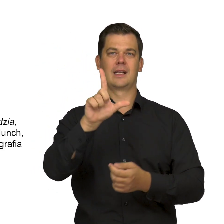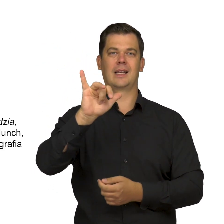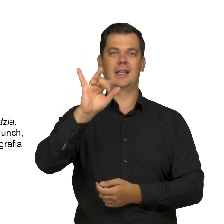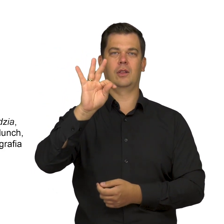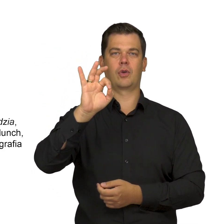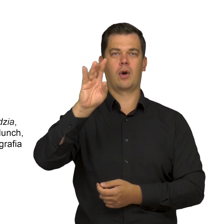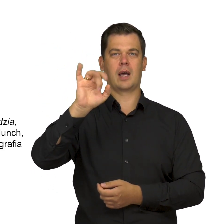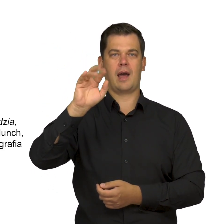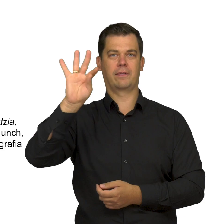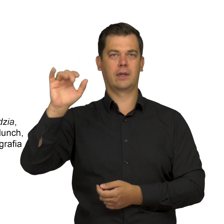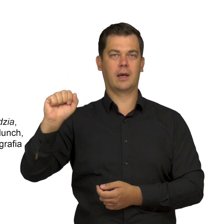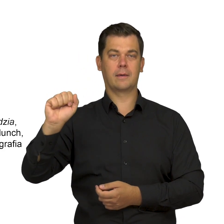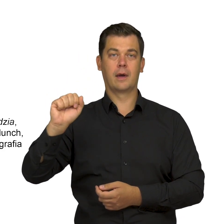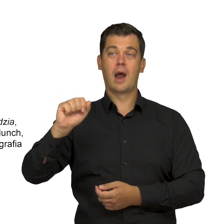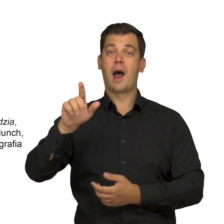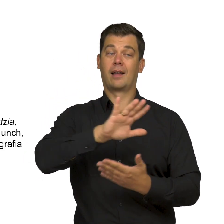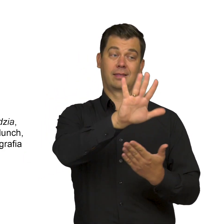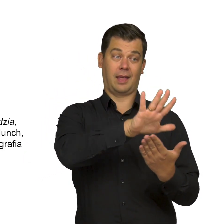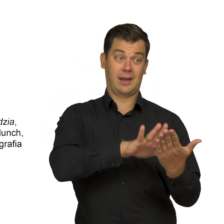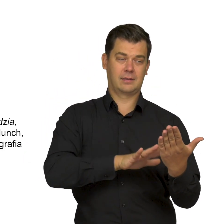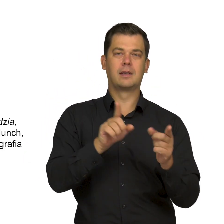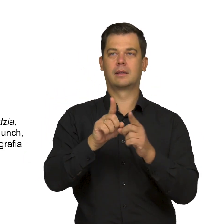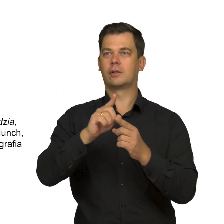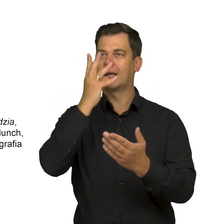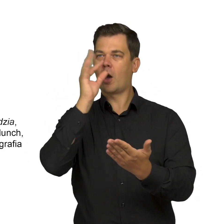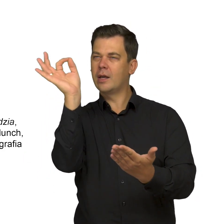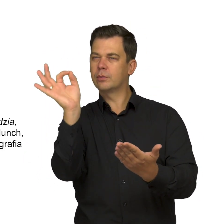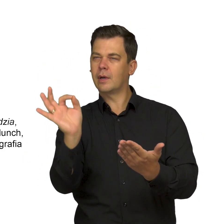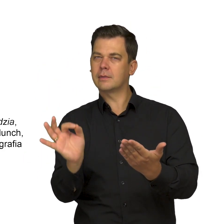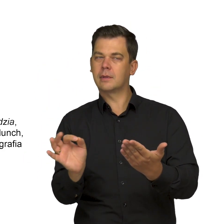Both the text and the lithographic illustrations